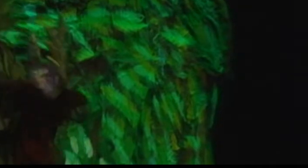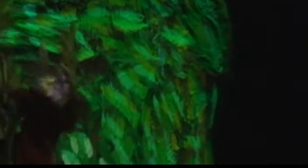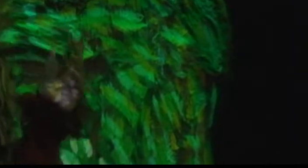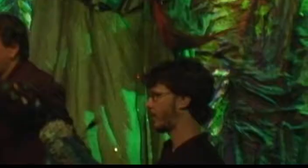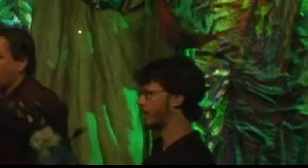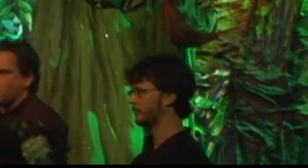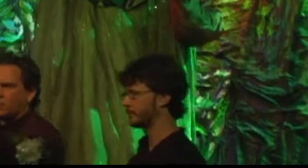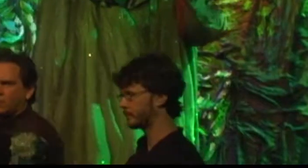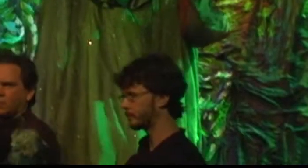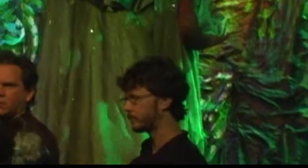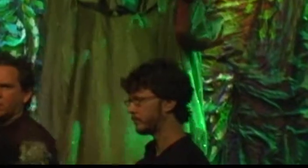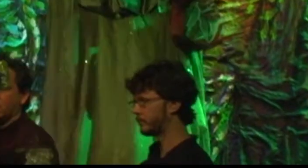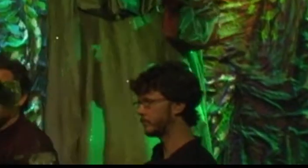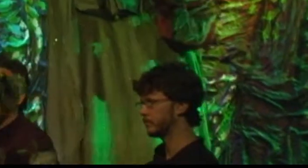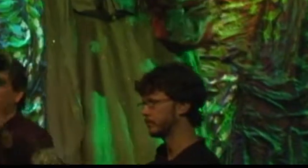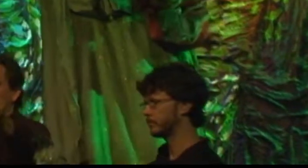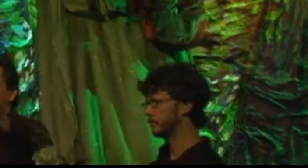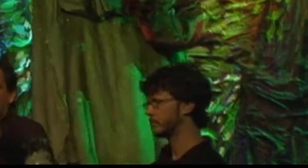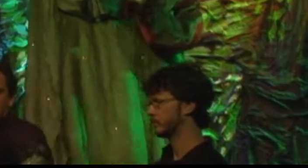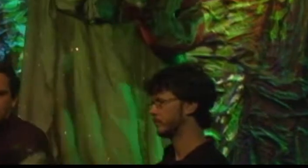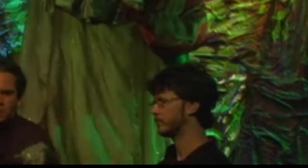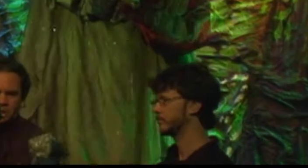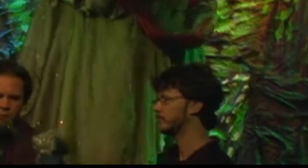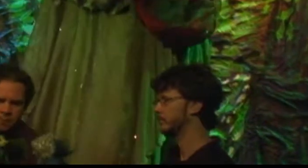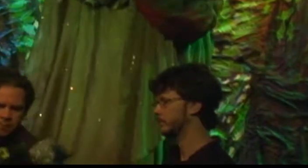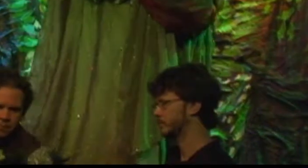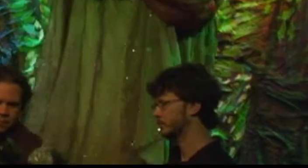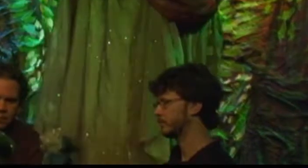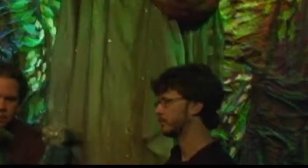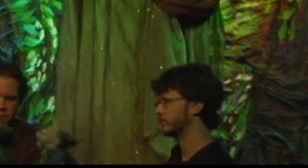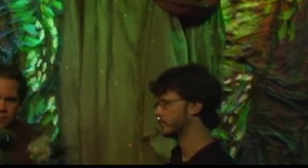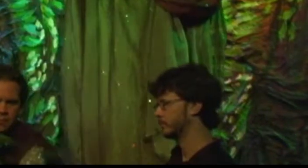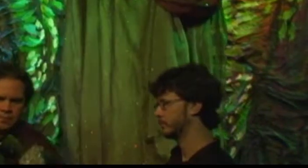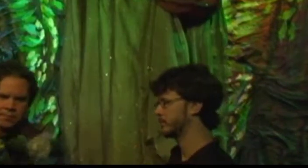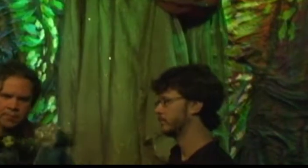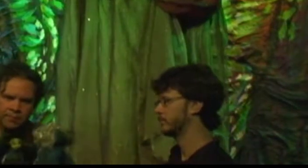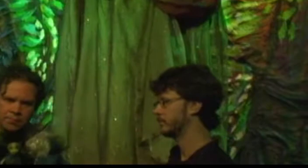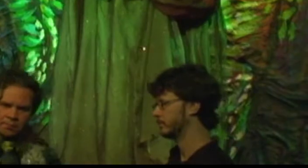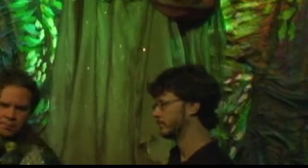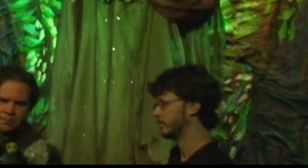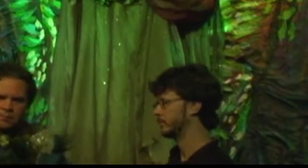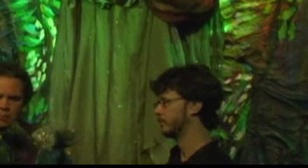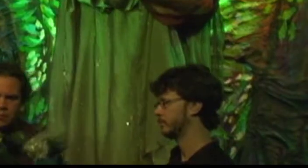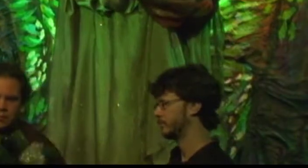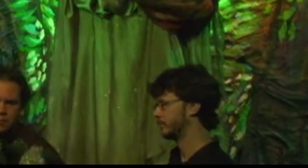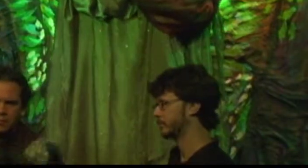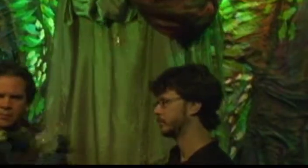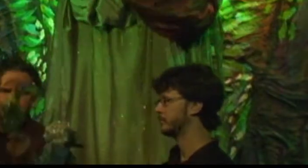First Fairy: [Singing] Weaving spiders, come not here: Hence you long-legged spinners, hence!